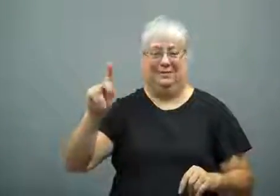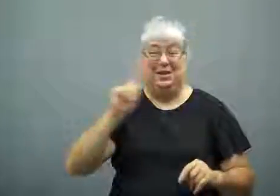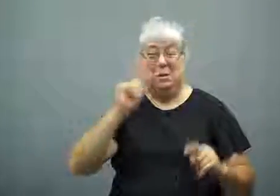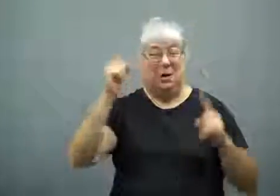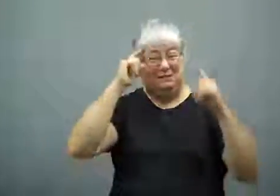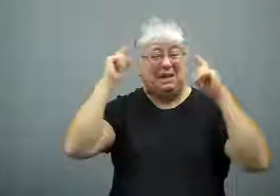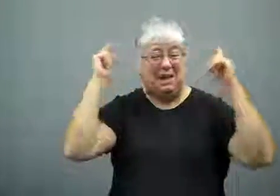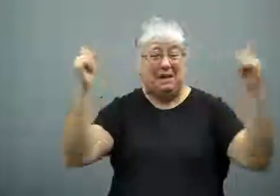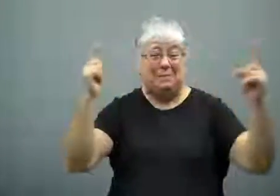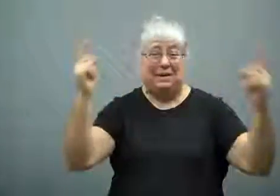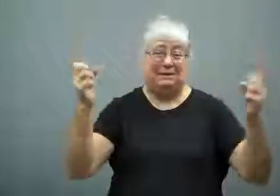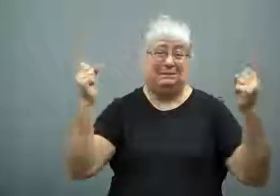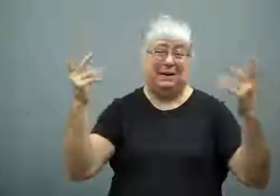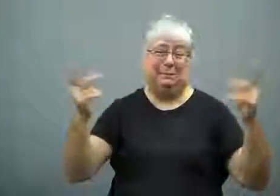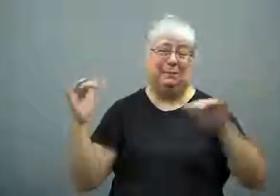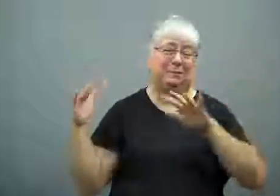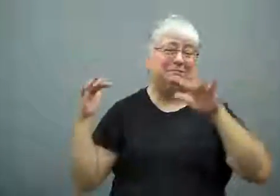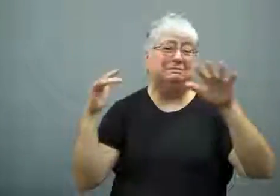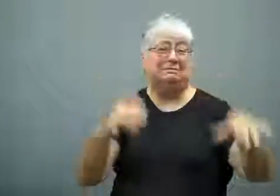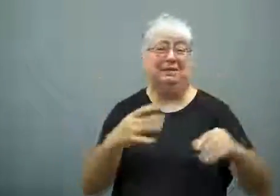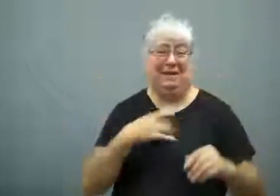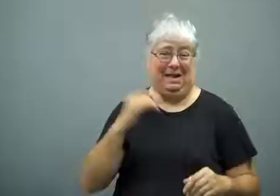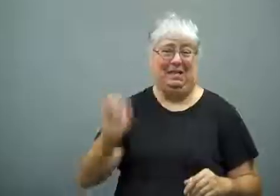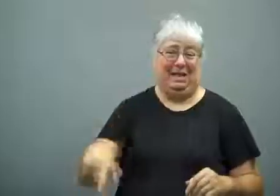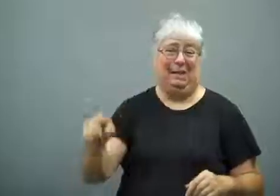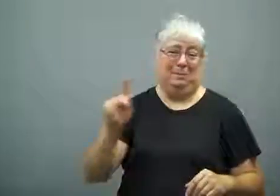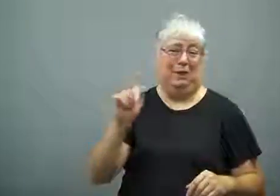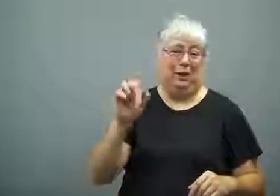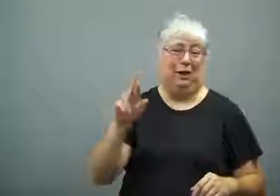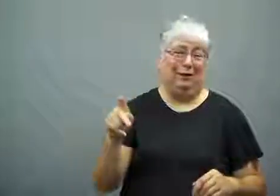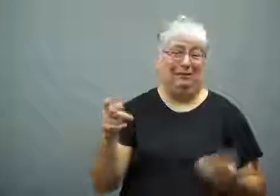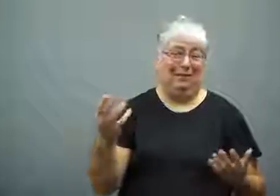It's a famous and popular tourist destination.